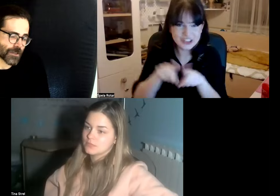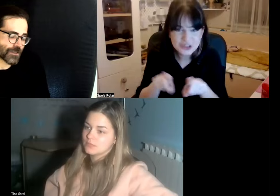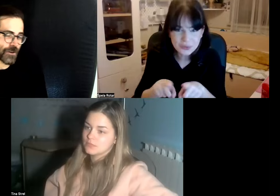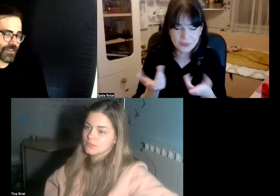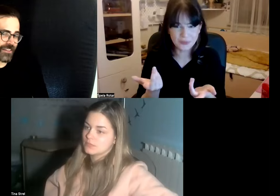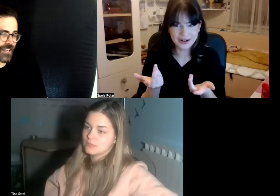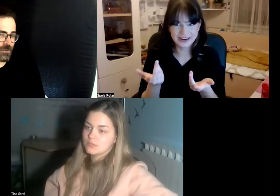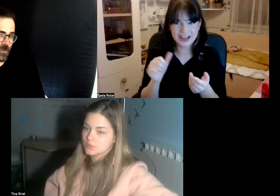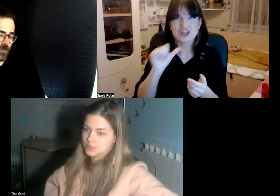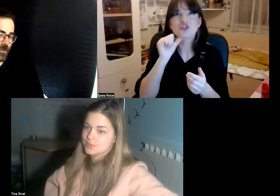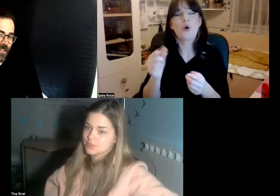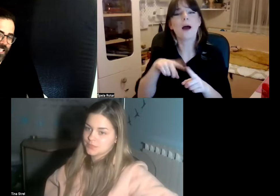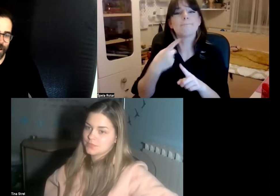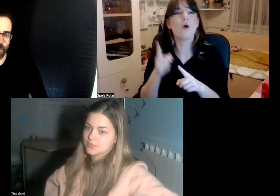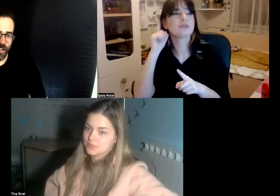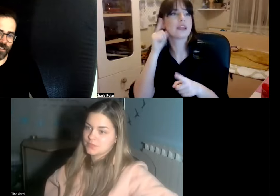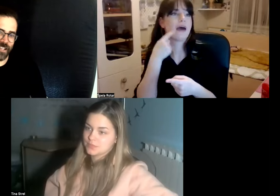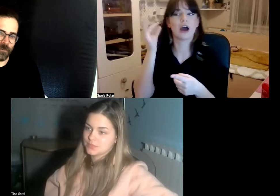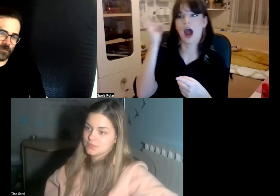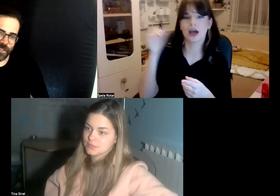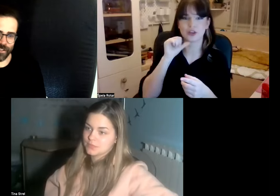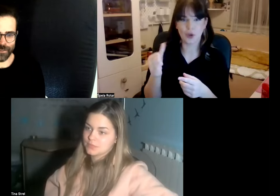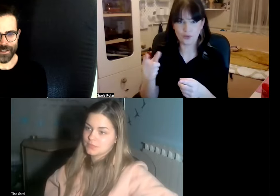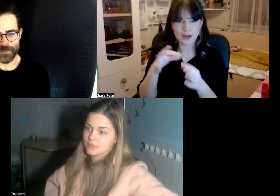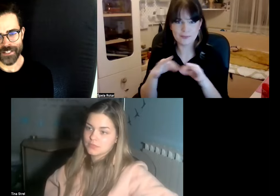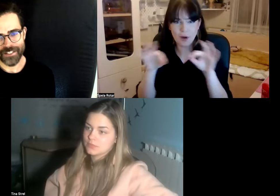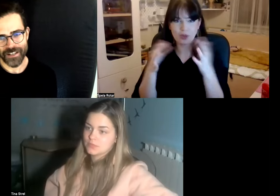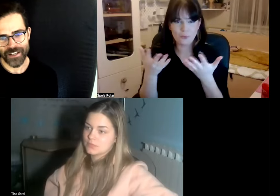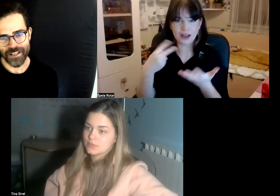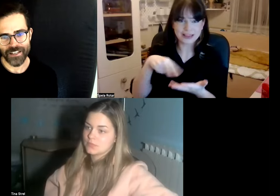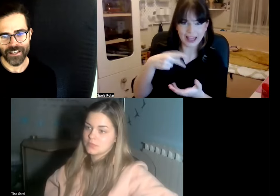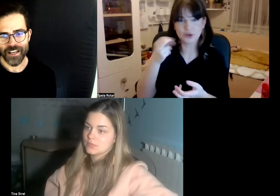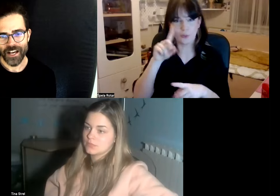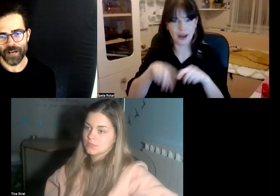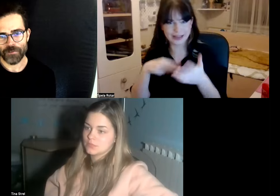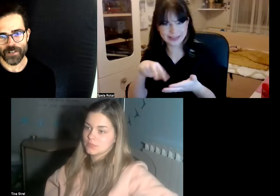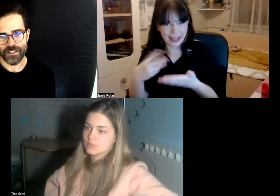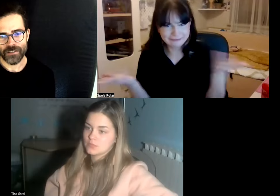but so hearing people so we are in the same circumstances I I'm afraid that